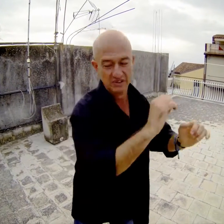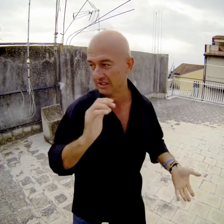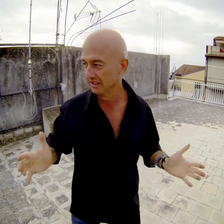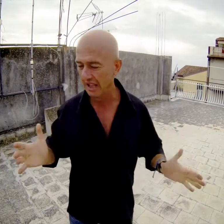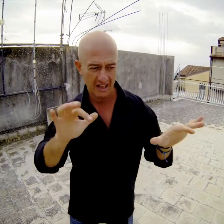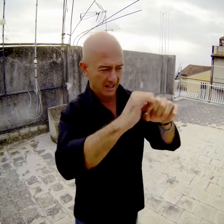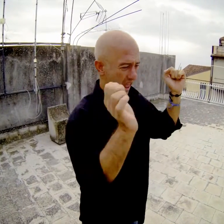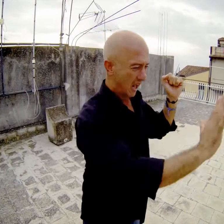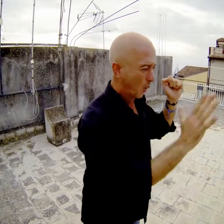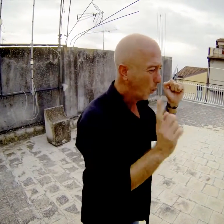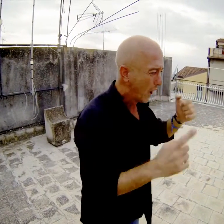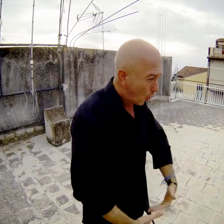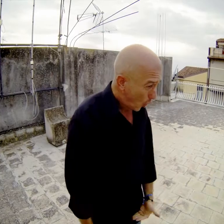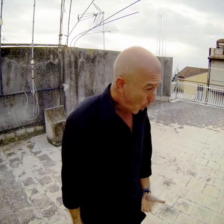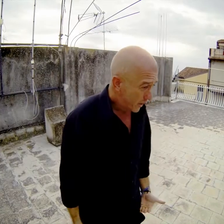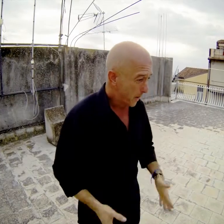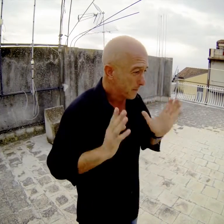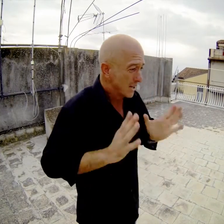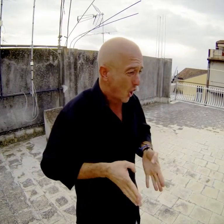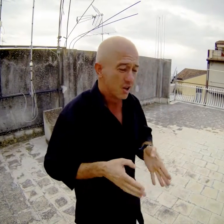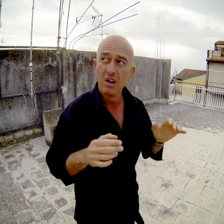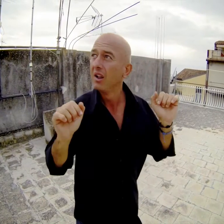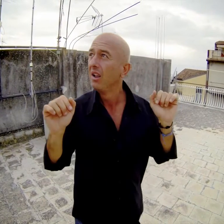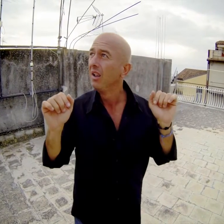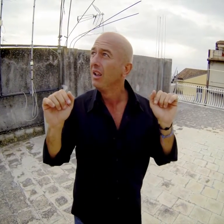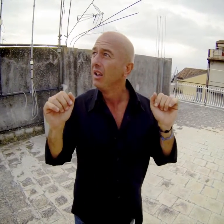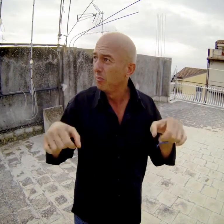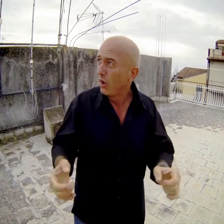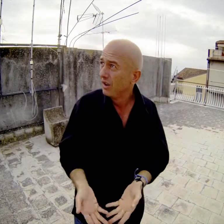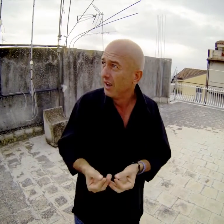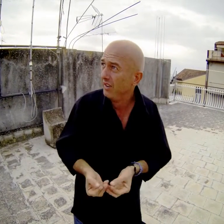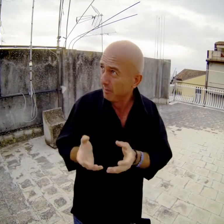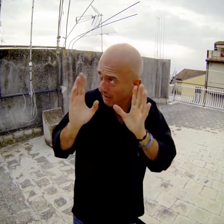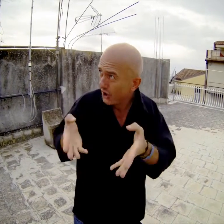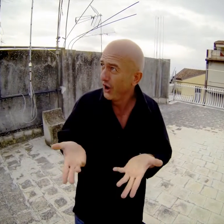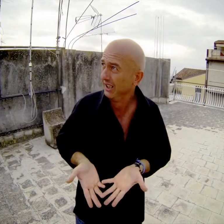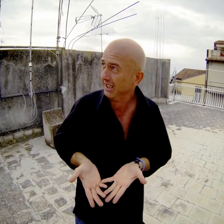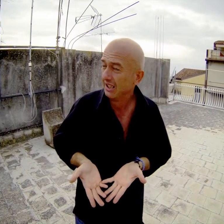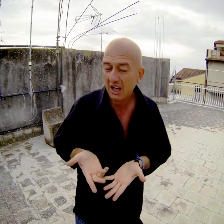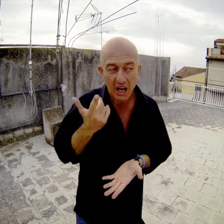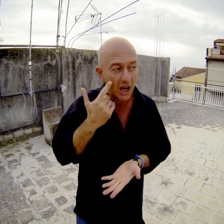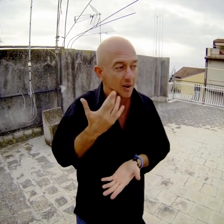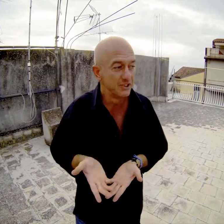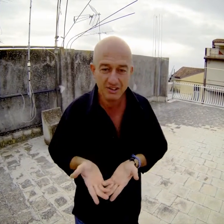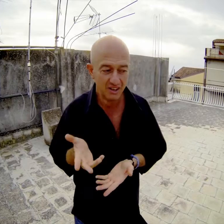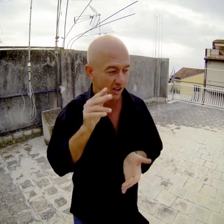she closes the window, then reopen and asks that I wear, skirt or pants? Him: but what would you put on the bike? pants .... I do not understand anything.